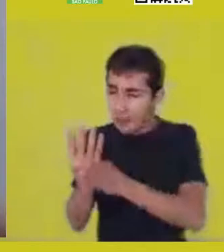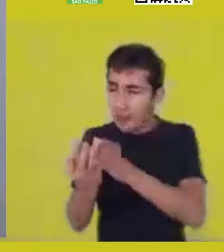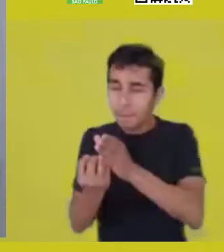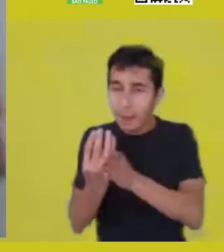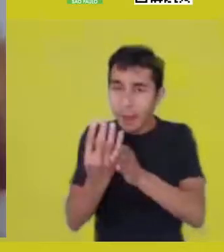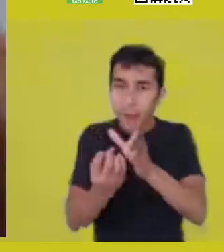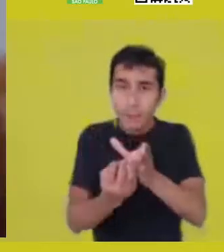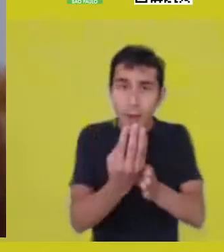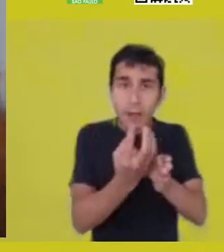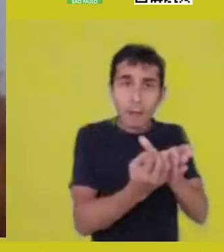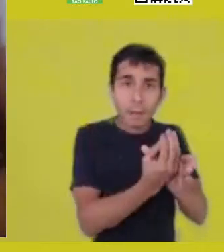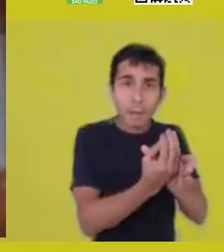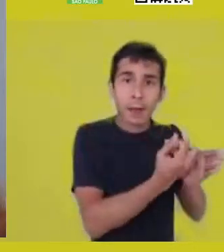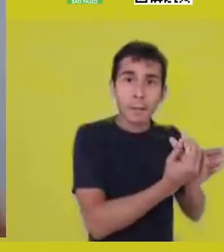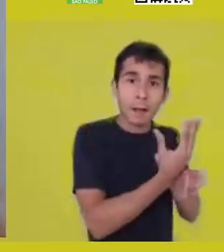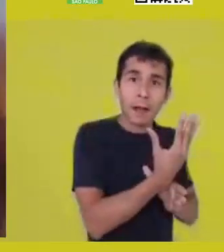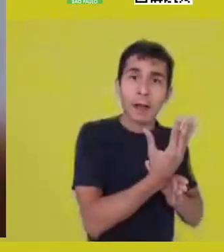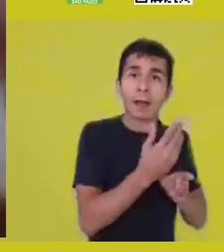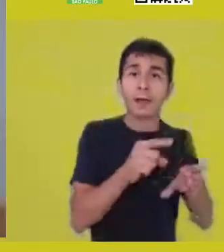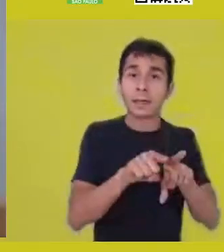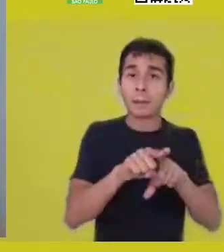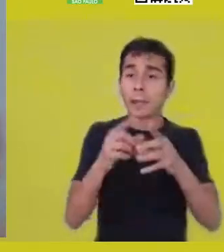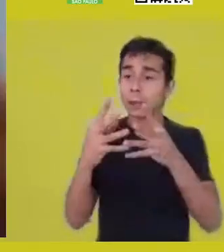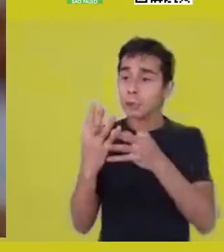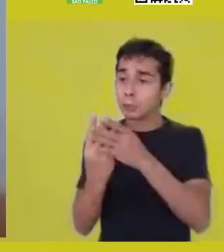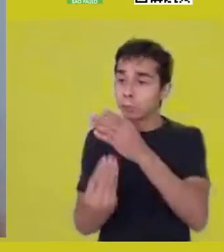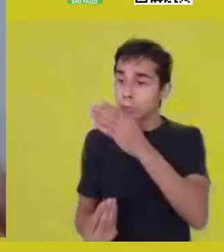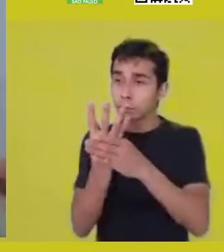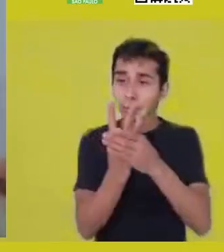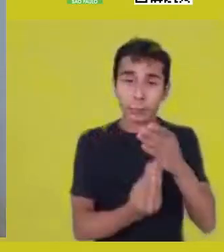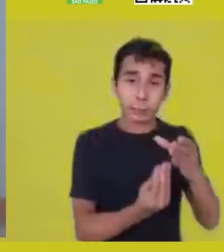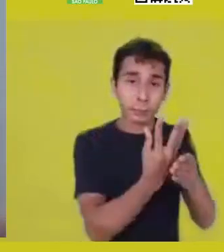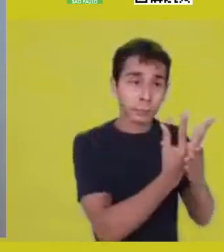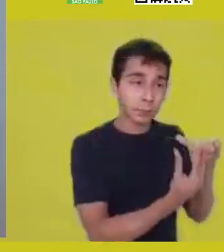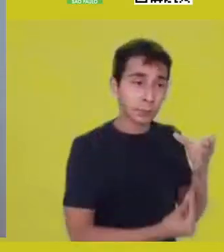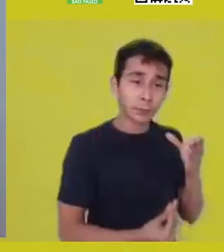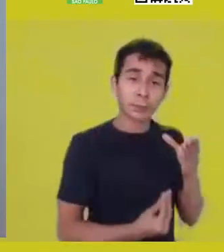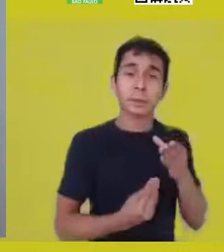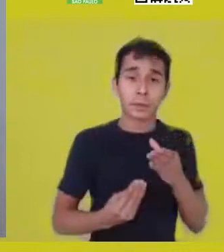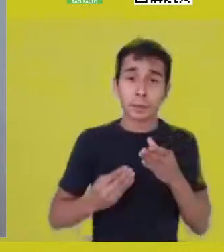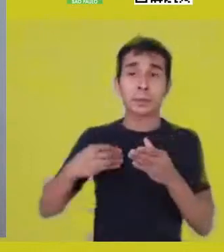cease to live, in a systemic continuum, let’s say.